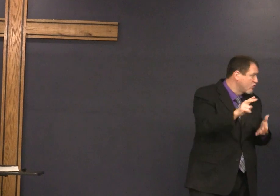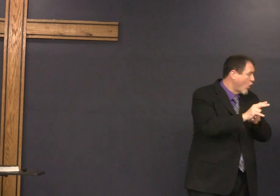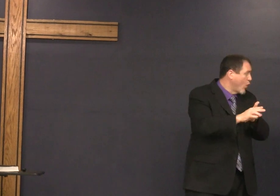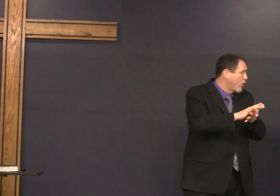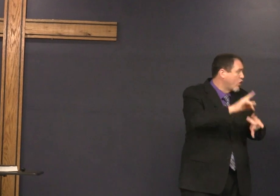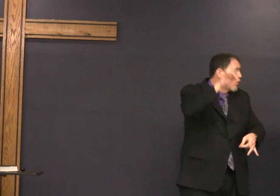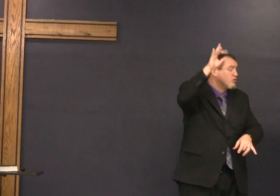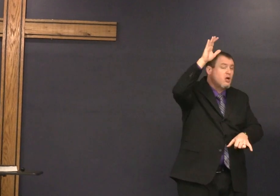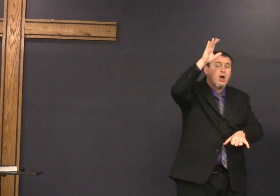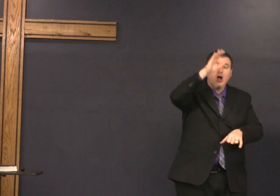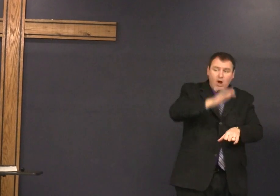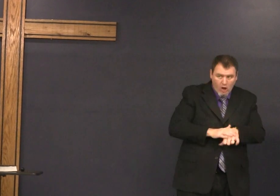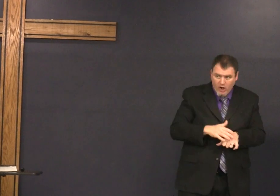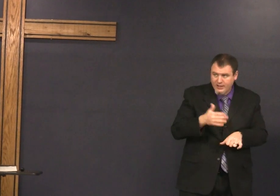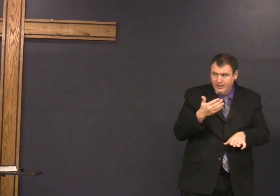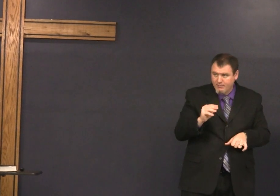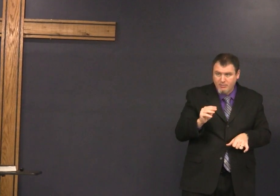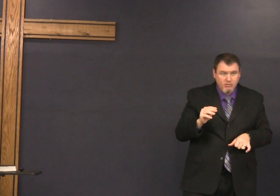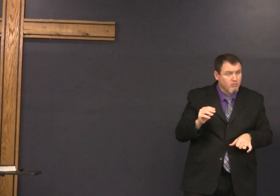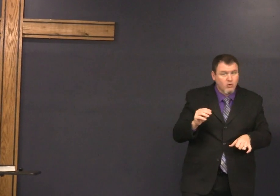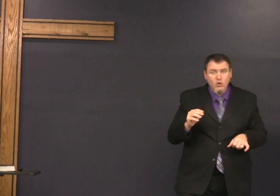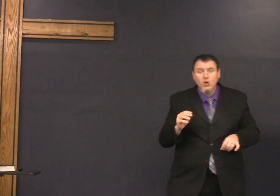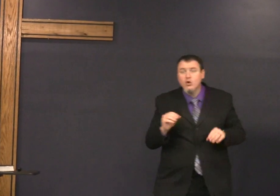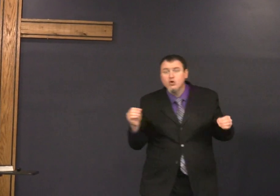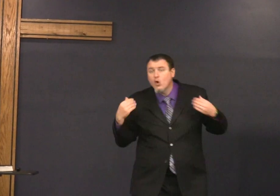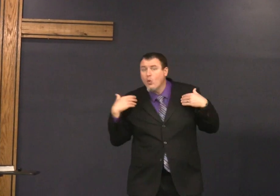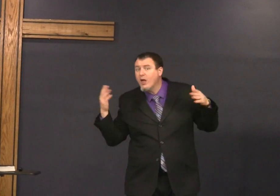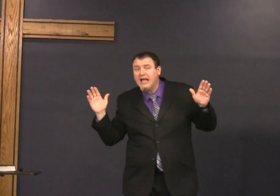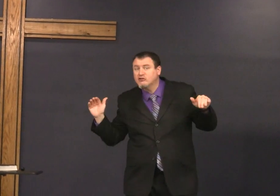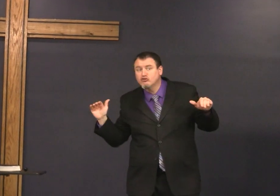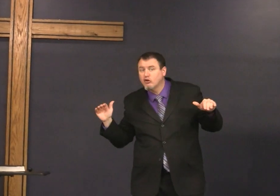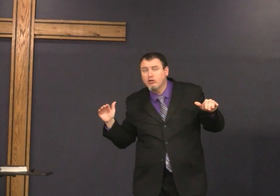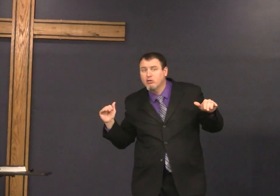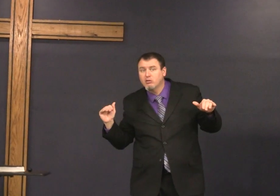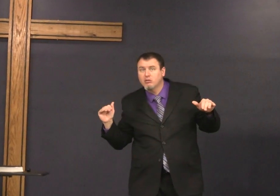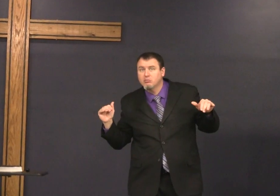the same happened here is that the Holy Ghost was on Simeon